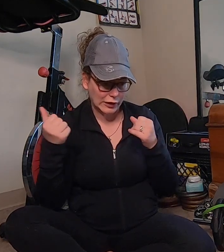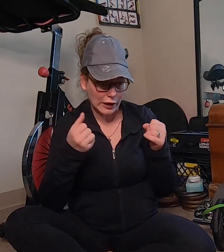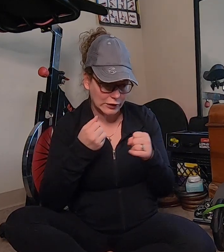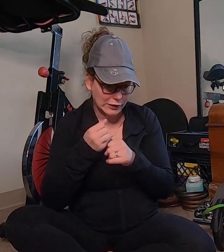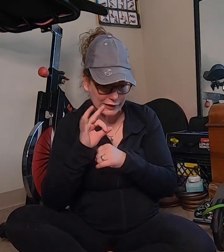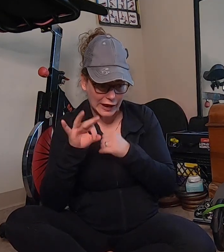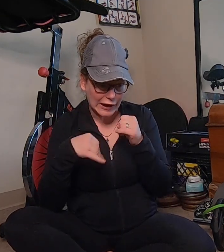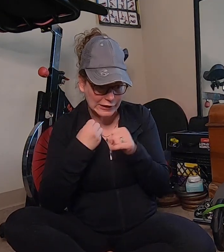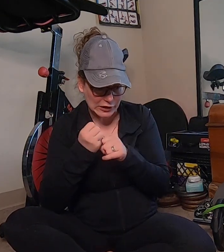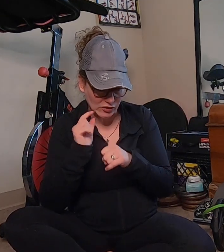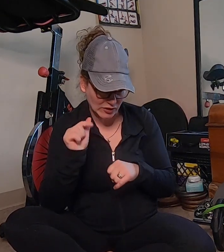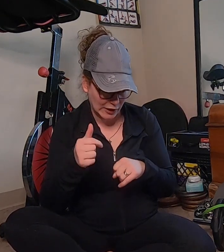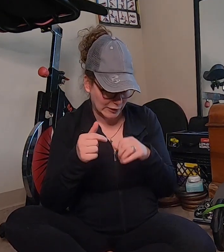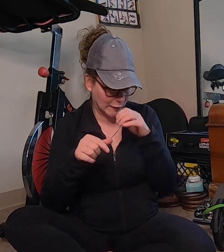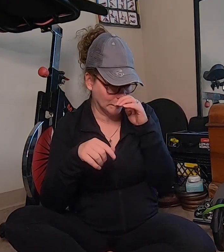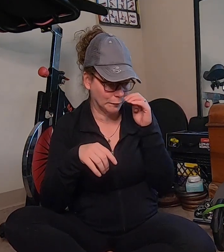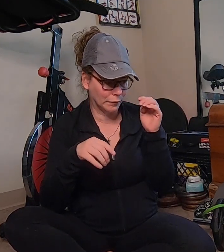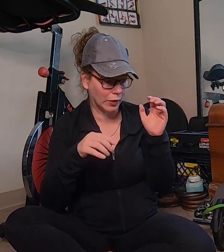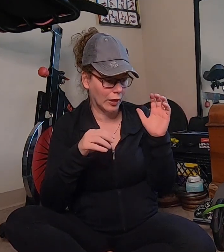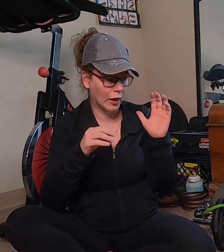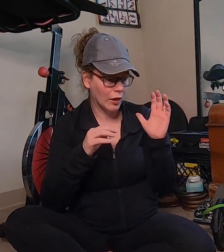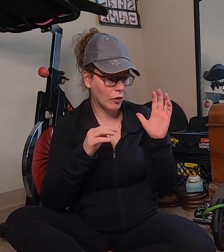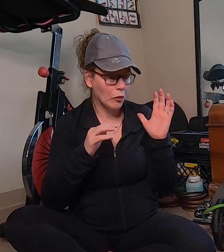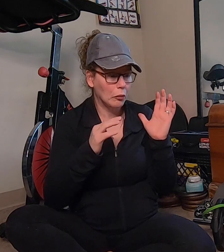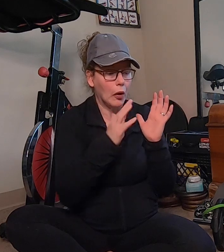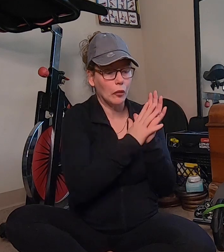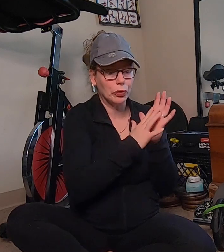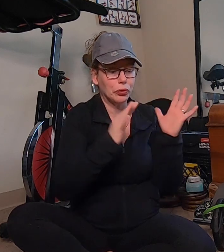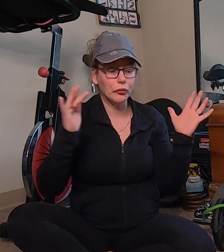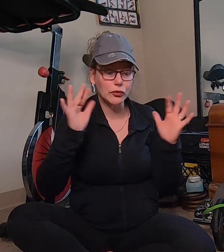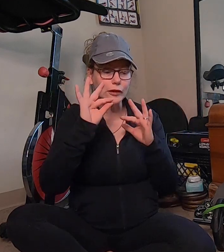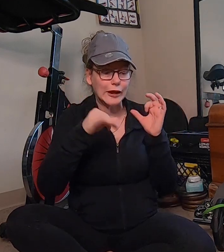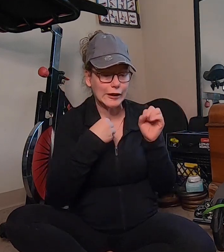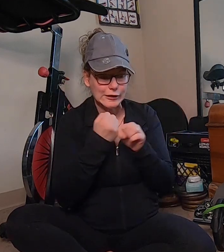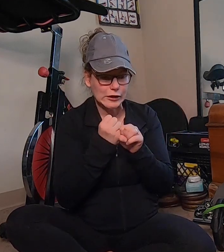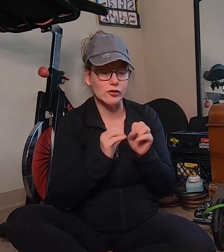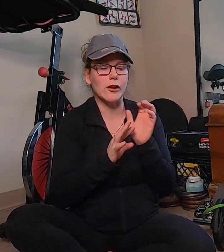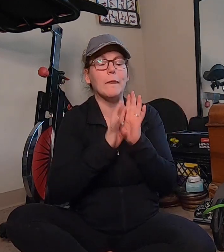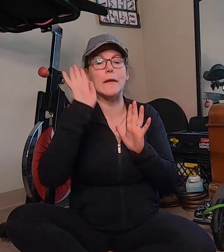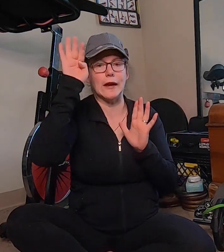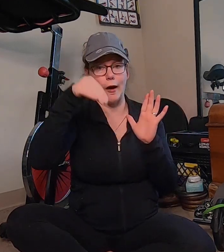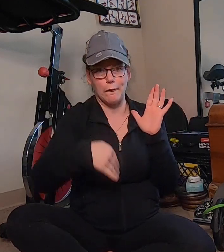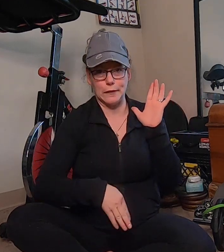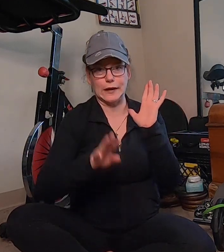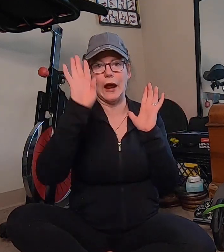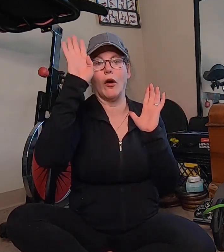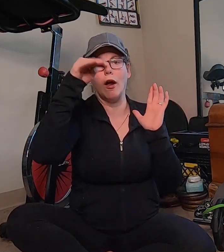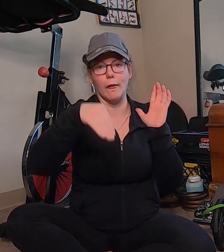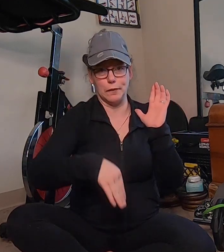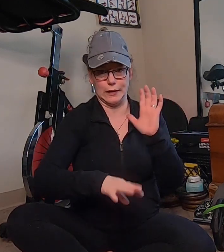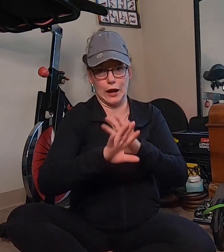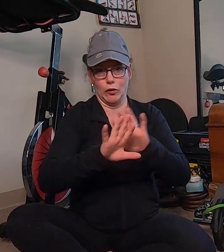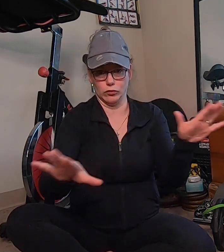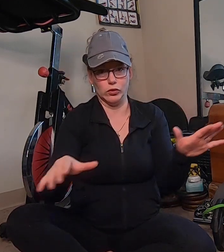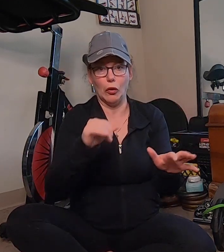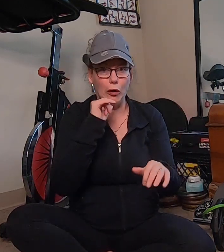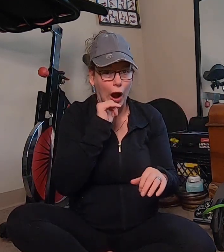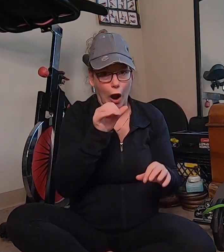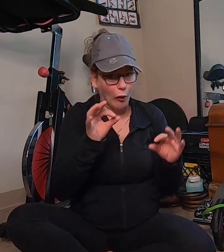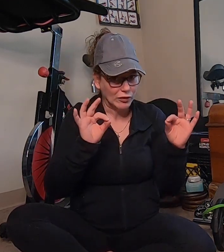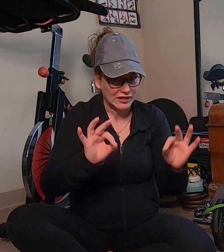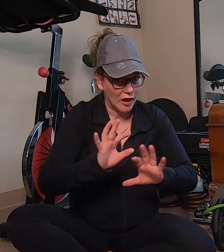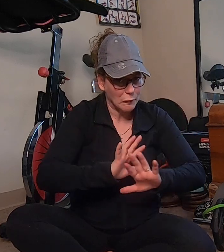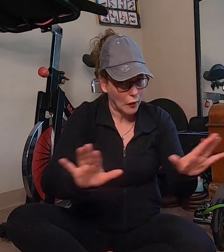10, 9 years later. well throughout the 9 years it has been up and down up and down so I was